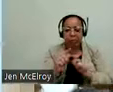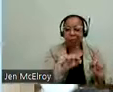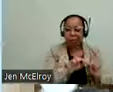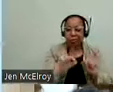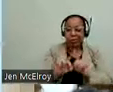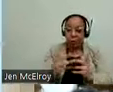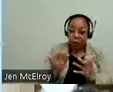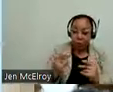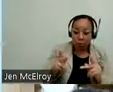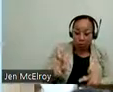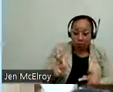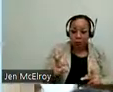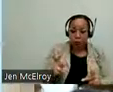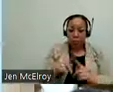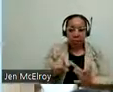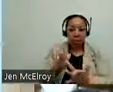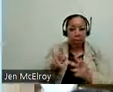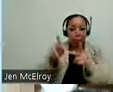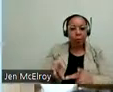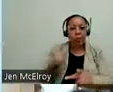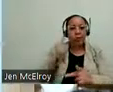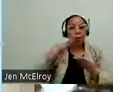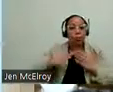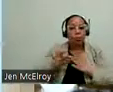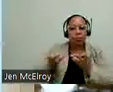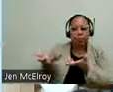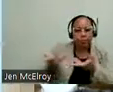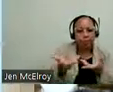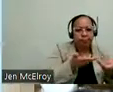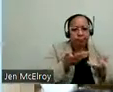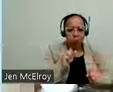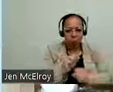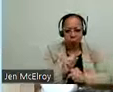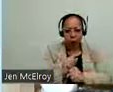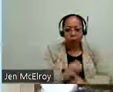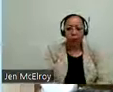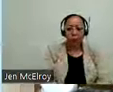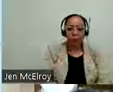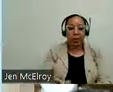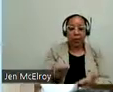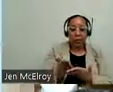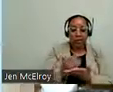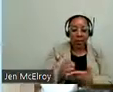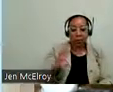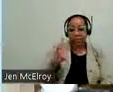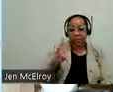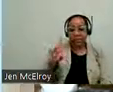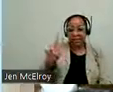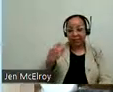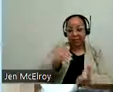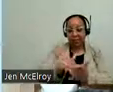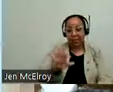we're also looking for someone to be a person employed for community